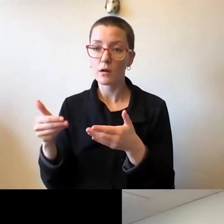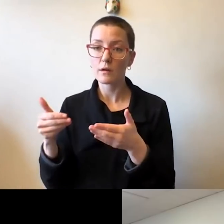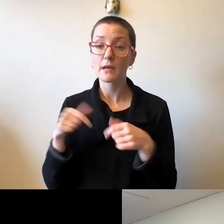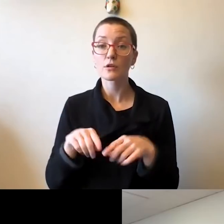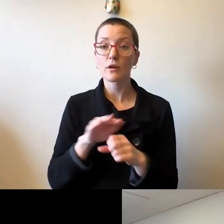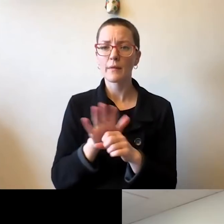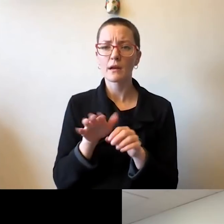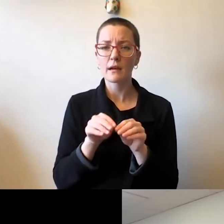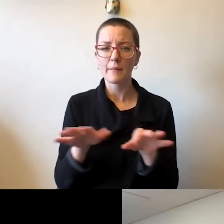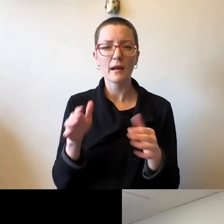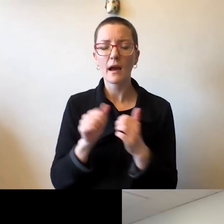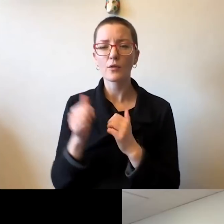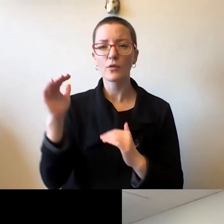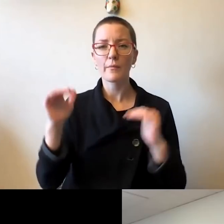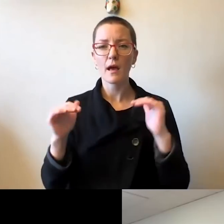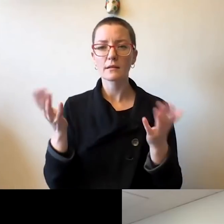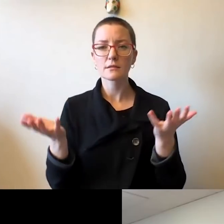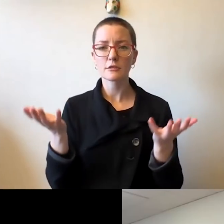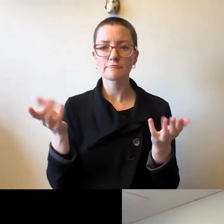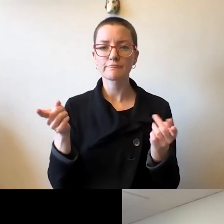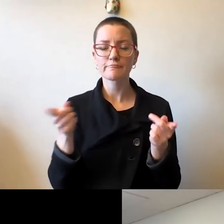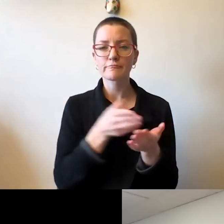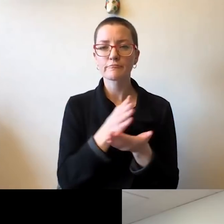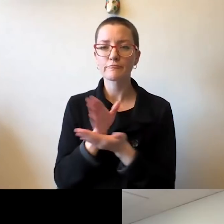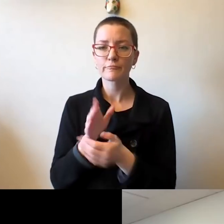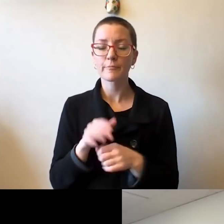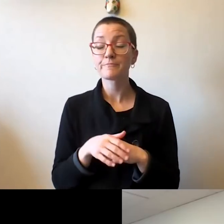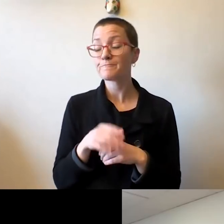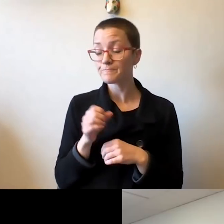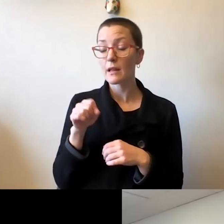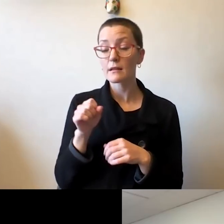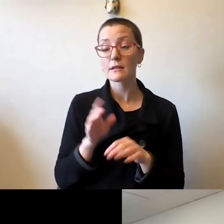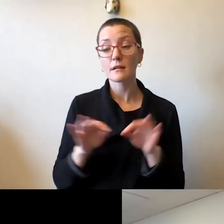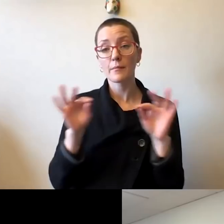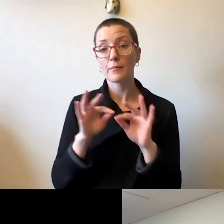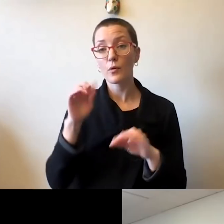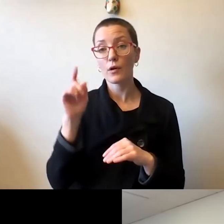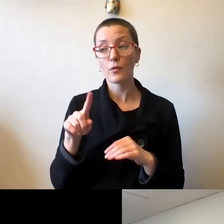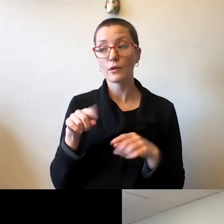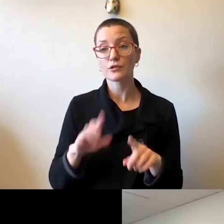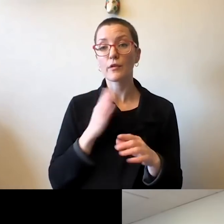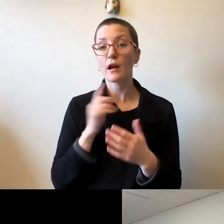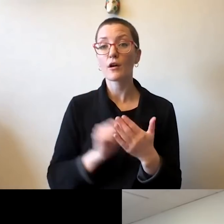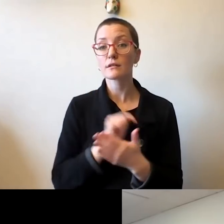Robert J. Jones: Thank you, Andreas. As you know, this is one of the most fundamental questions of our time, and has been fundamental historically.